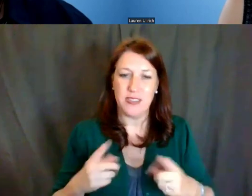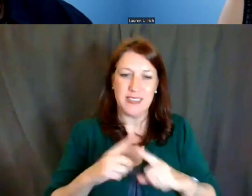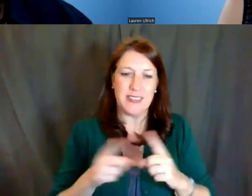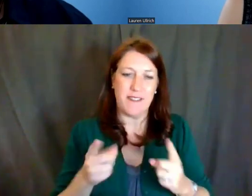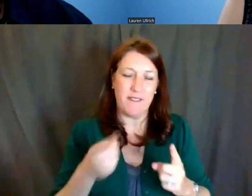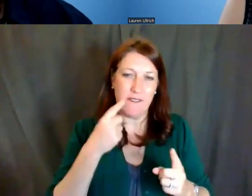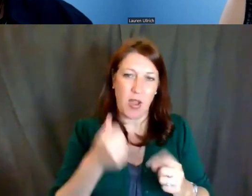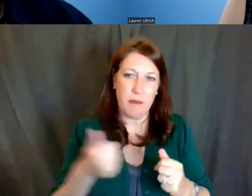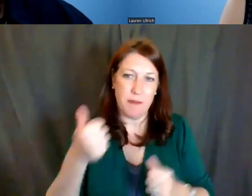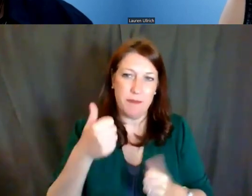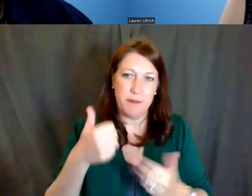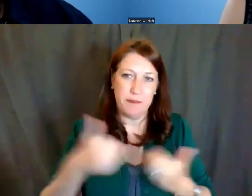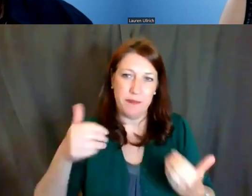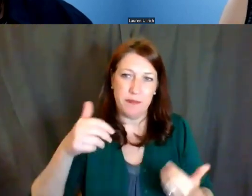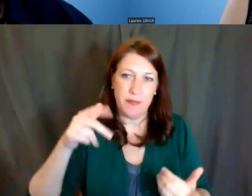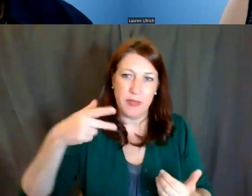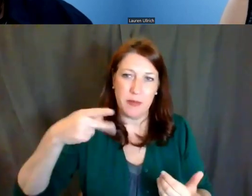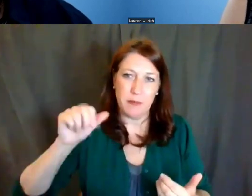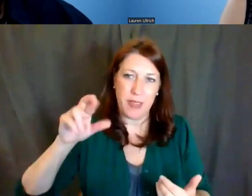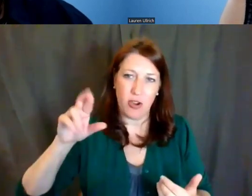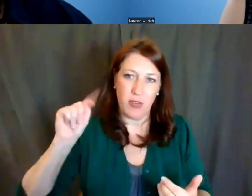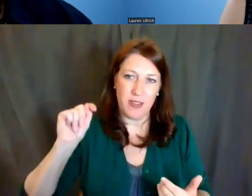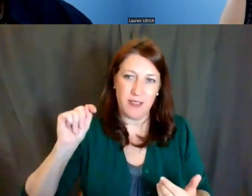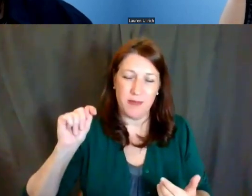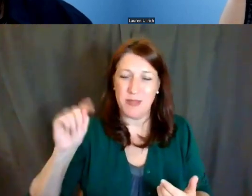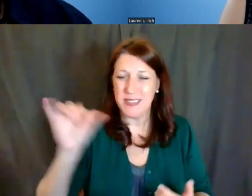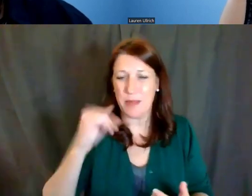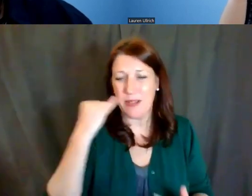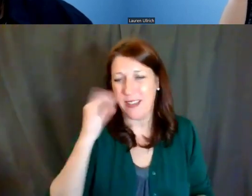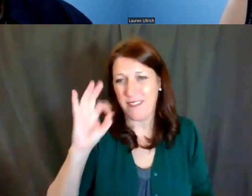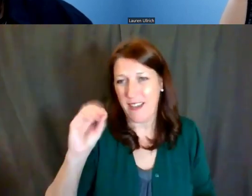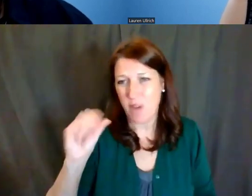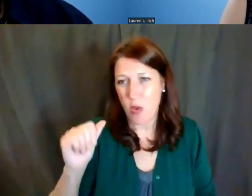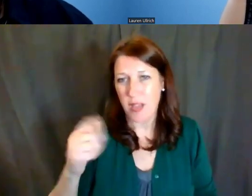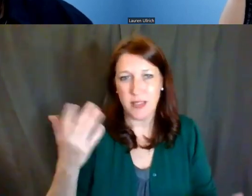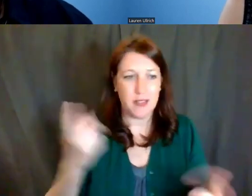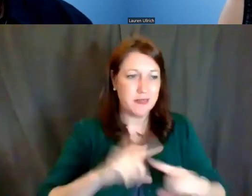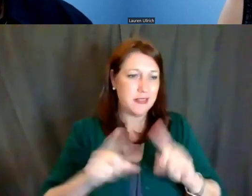But that's the case pretty much for all FOAs, there's the potential to have different review criteria